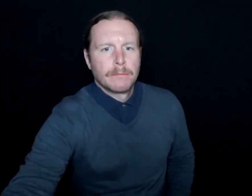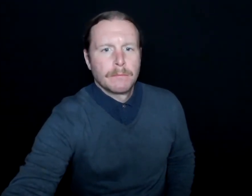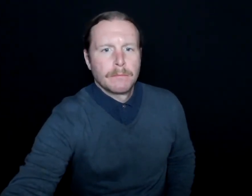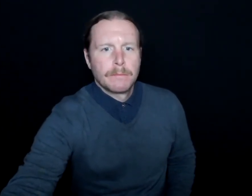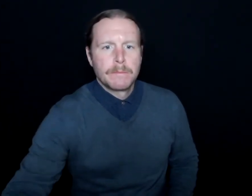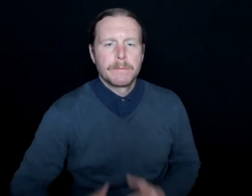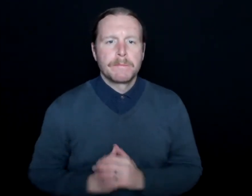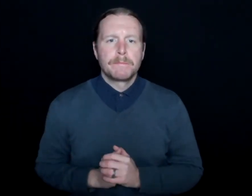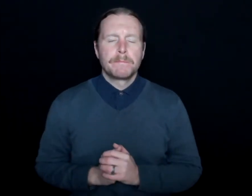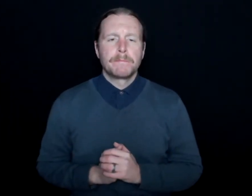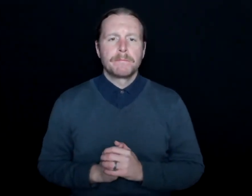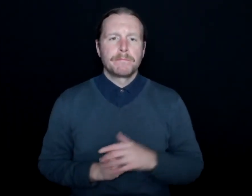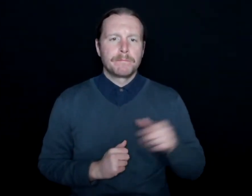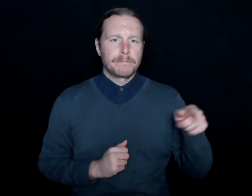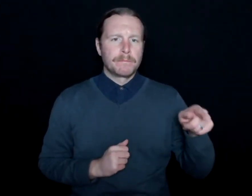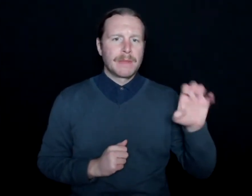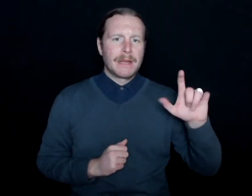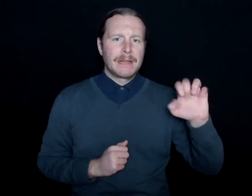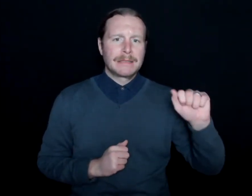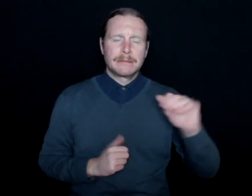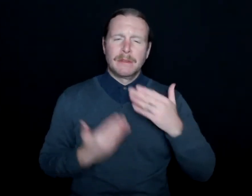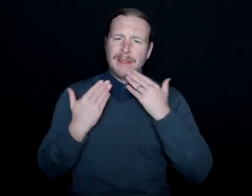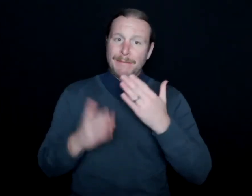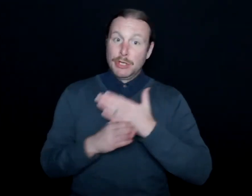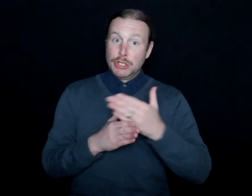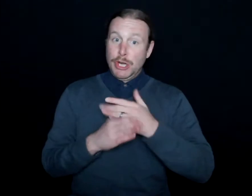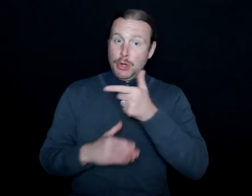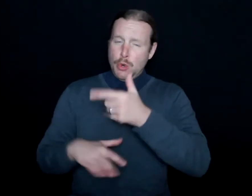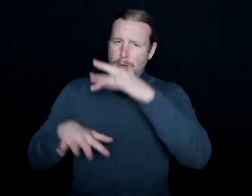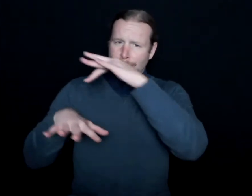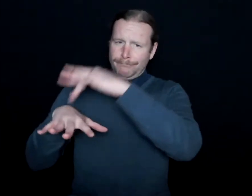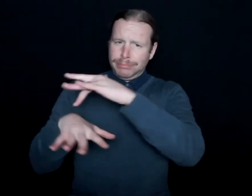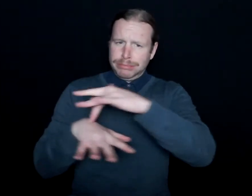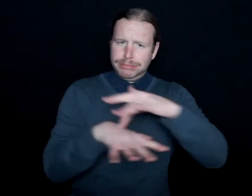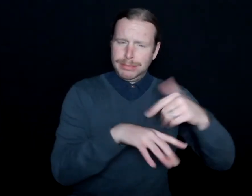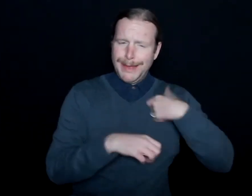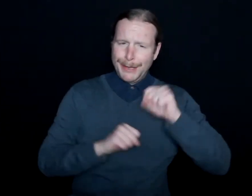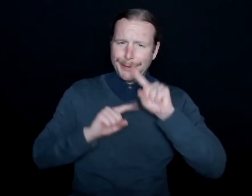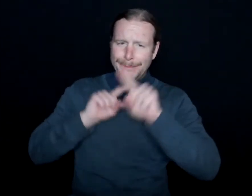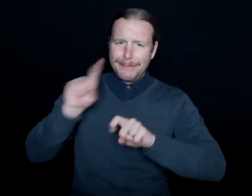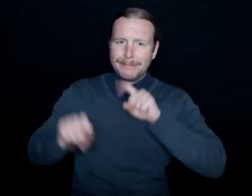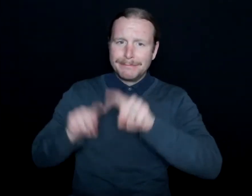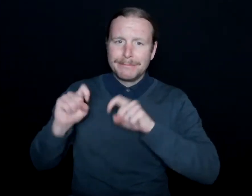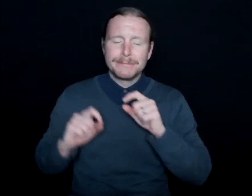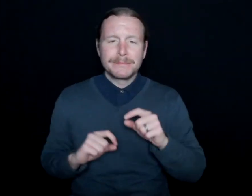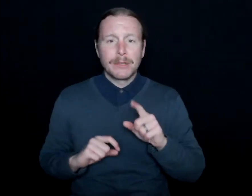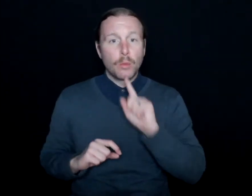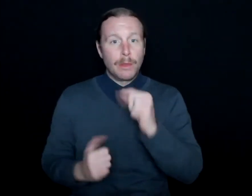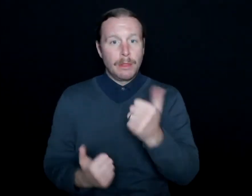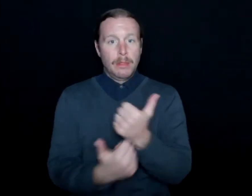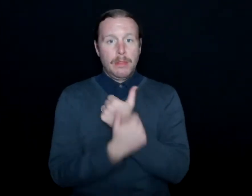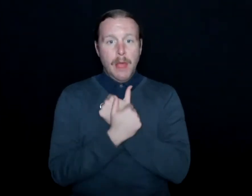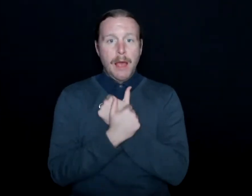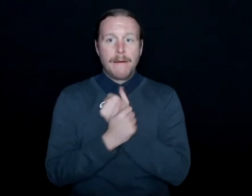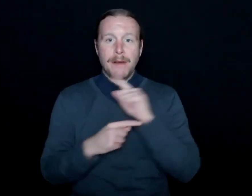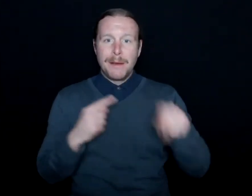I think you touched on so many different things I could ask you about. I really love the story about Grandma Jones.